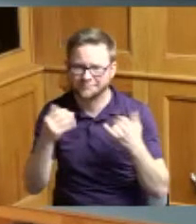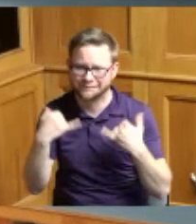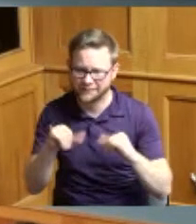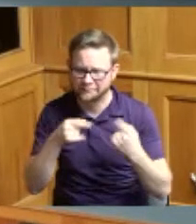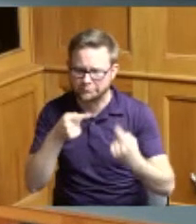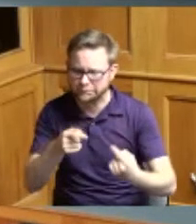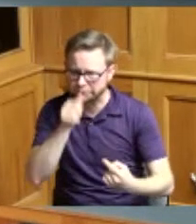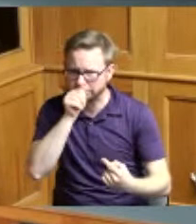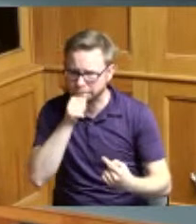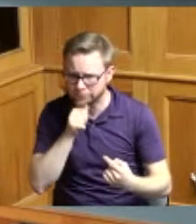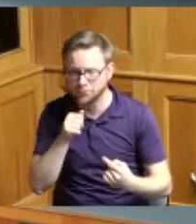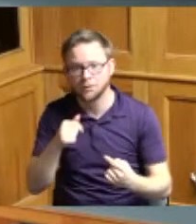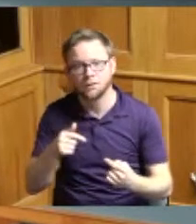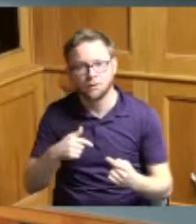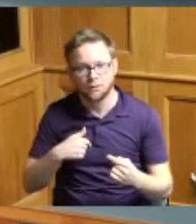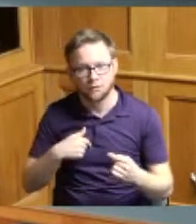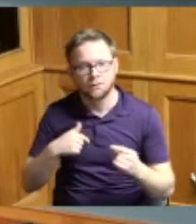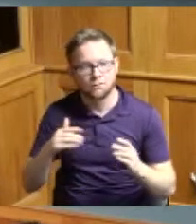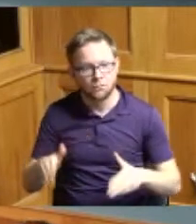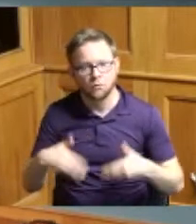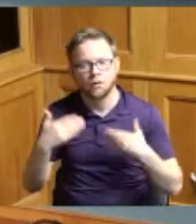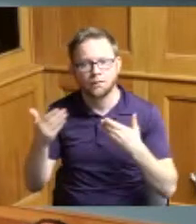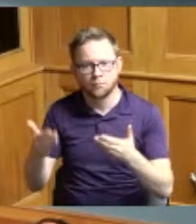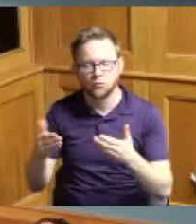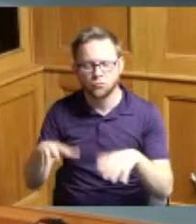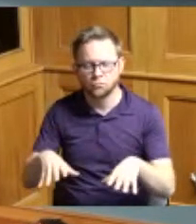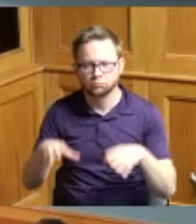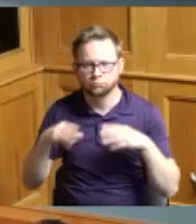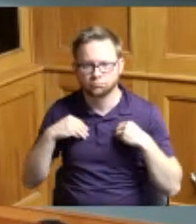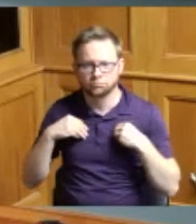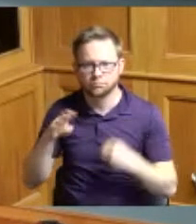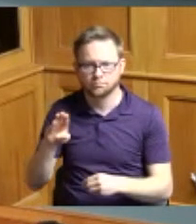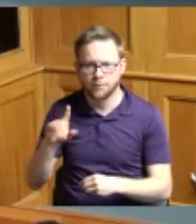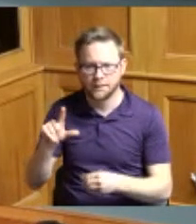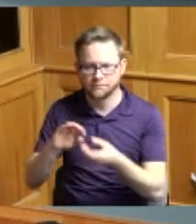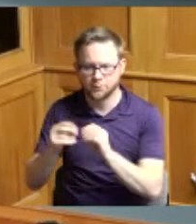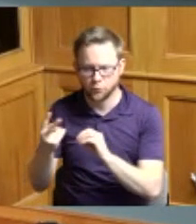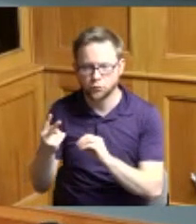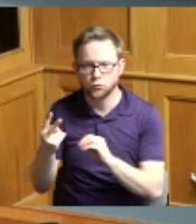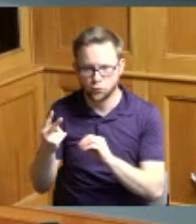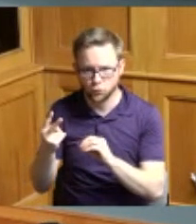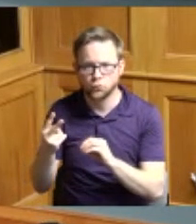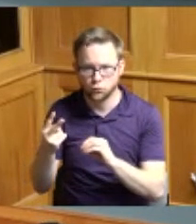motion from the chair to adopt by leave two second Commissioner Summerow Dumas yes Commissioner Reece